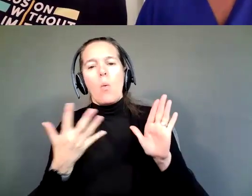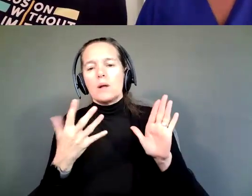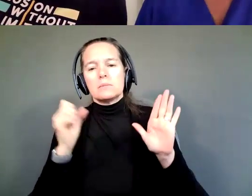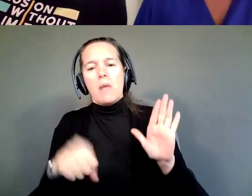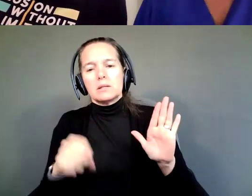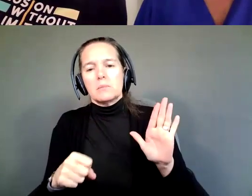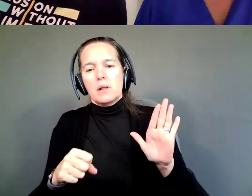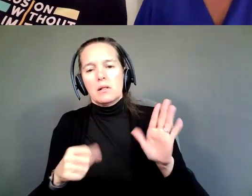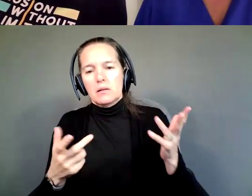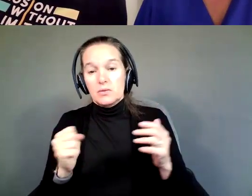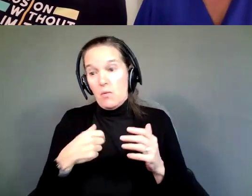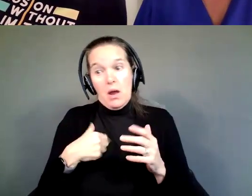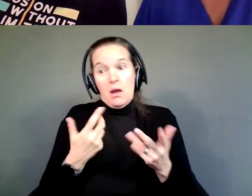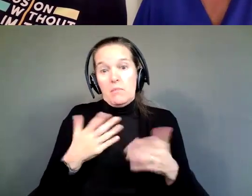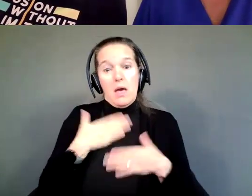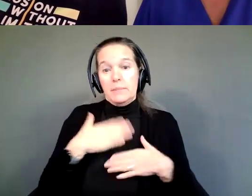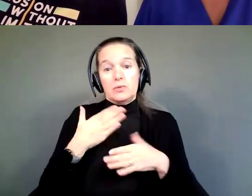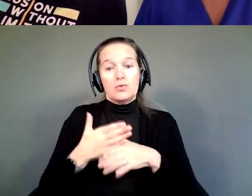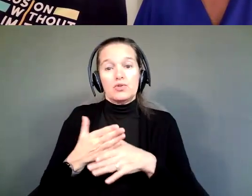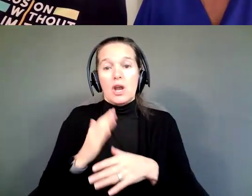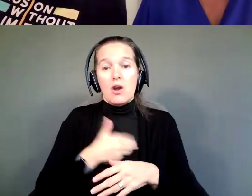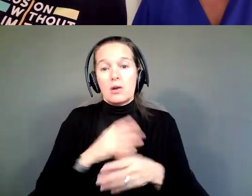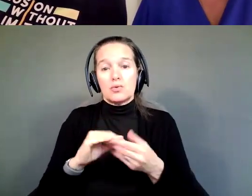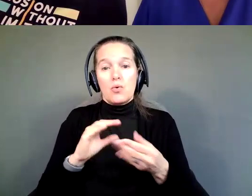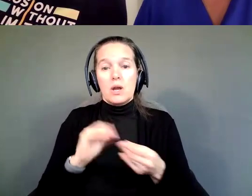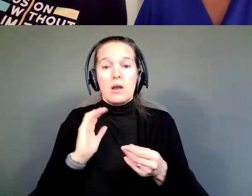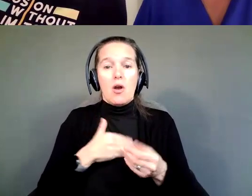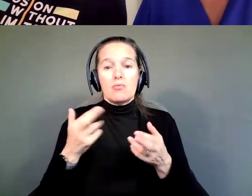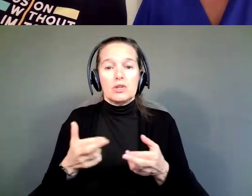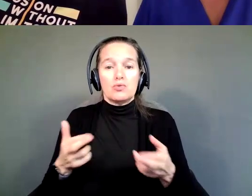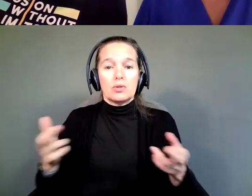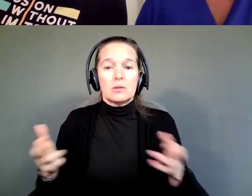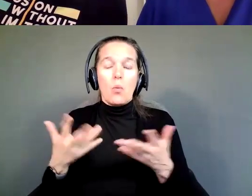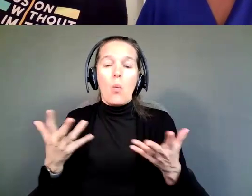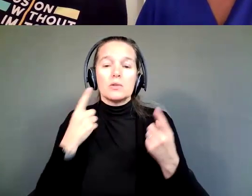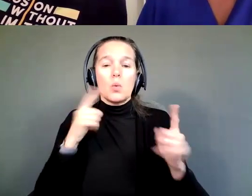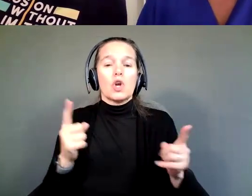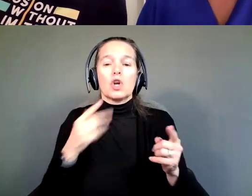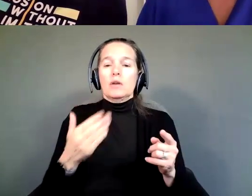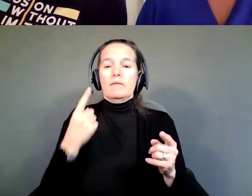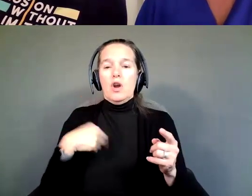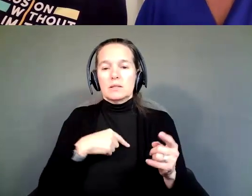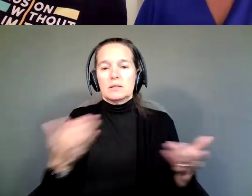So, I am more than happy to share our story and to share our resources and what has worked for us here in Florida.